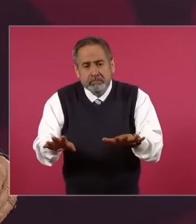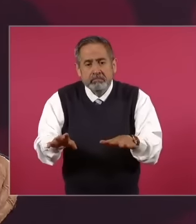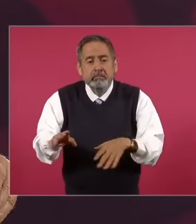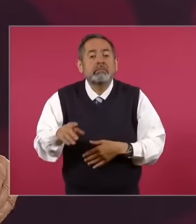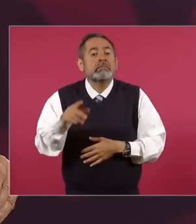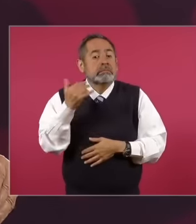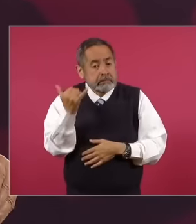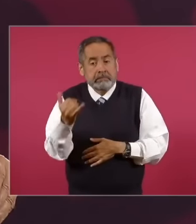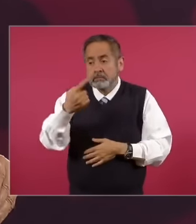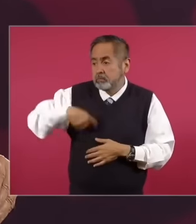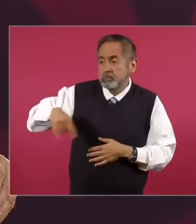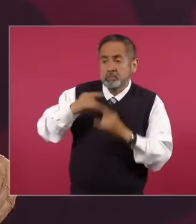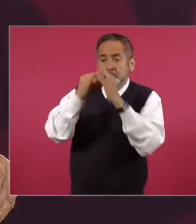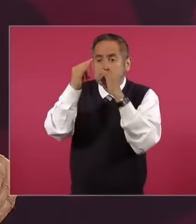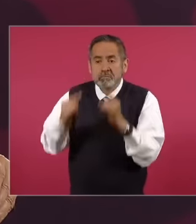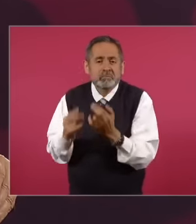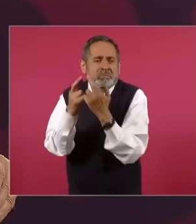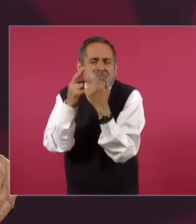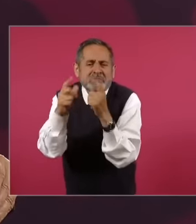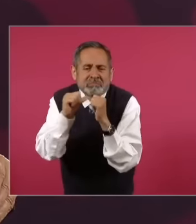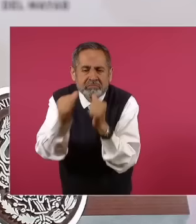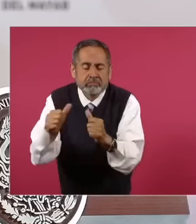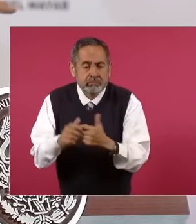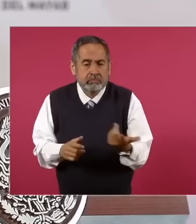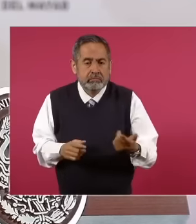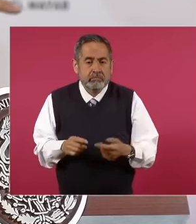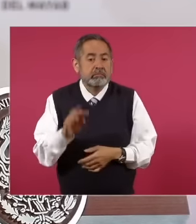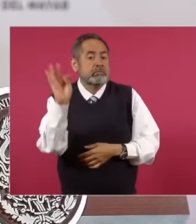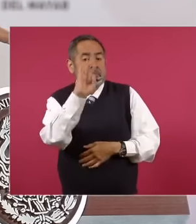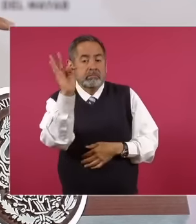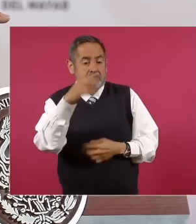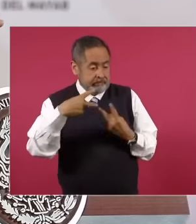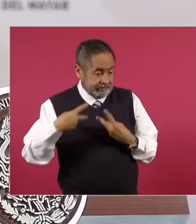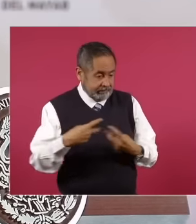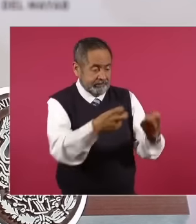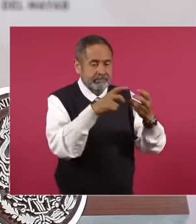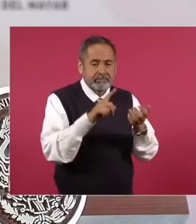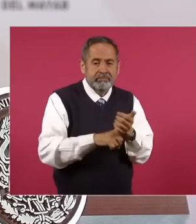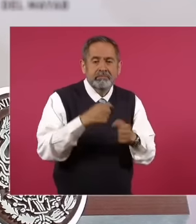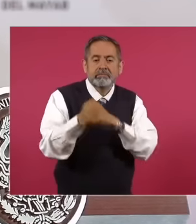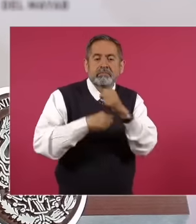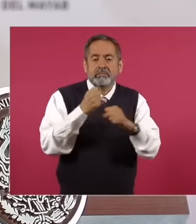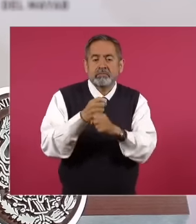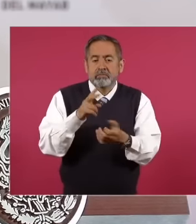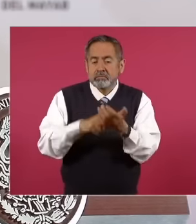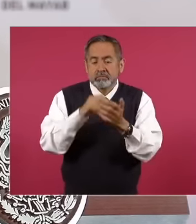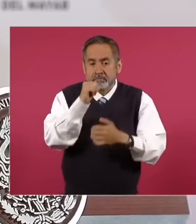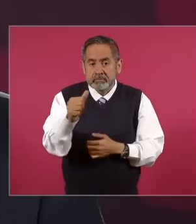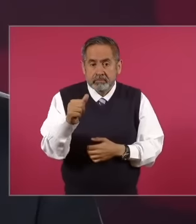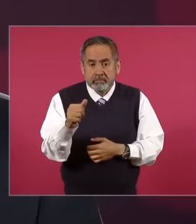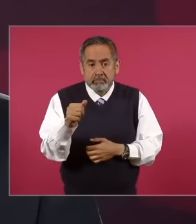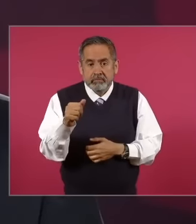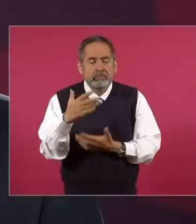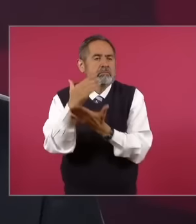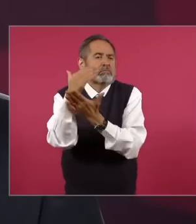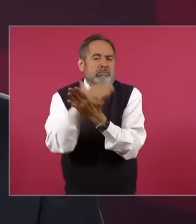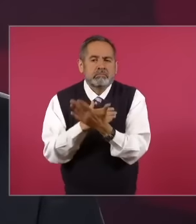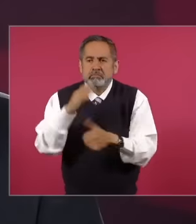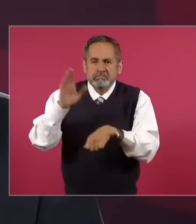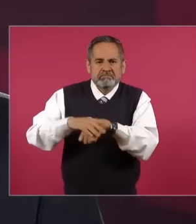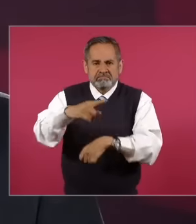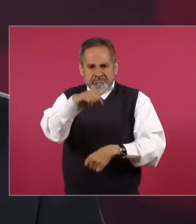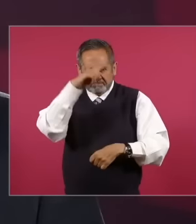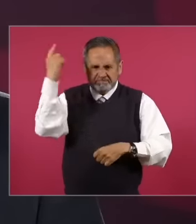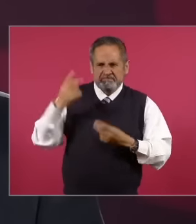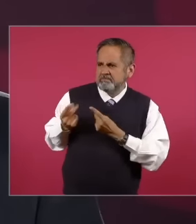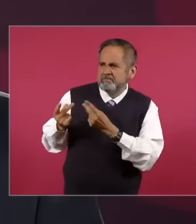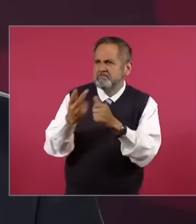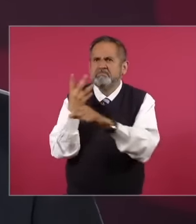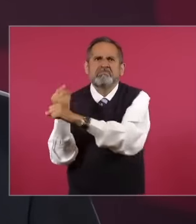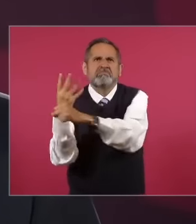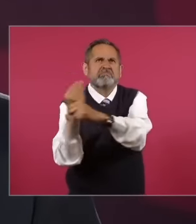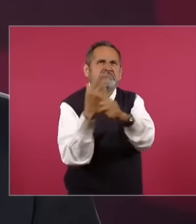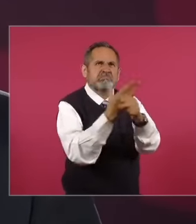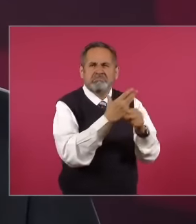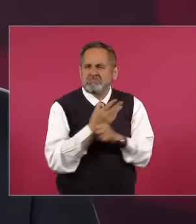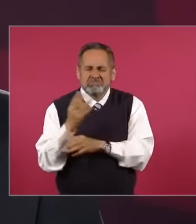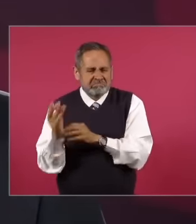if they had not stolen the presidency from us in 2018 it would have cost us less to